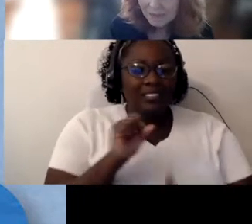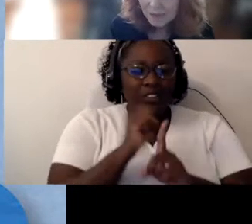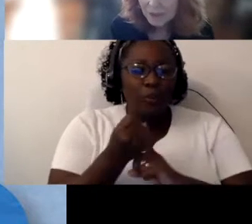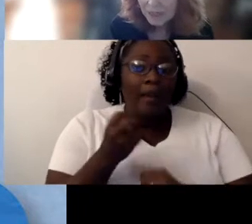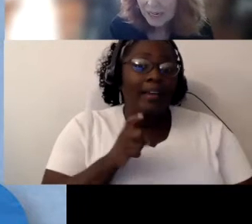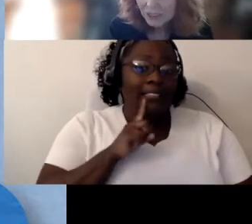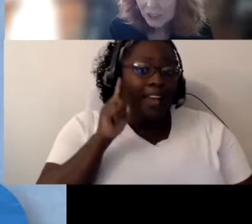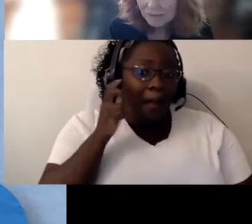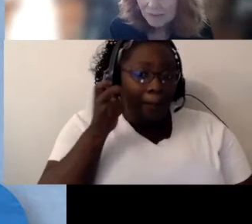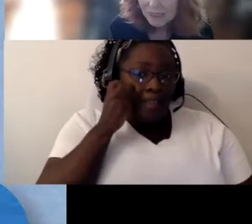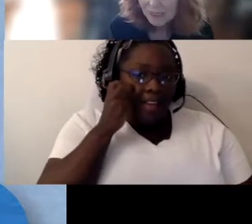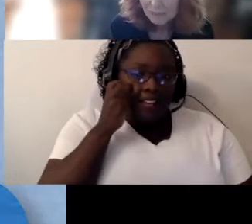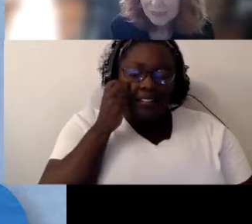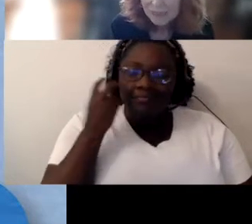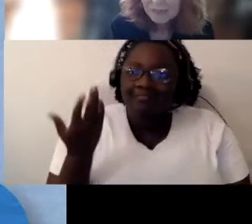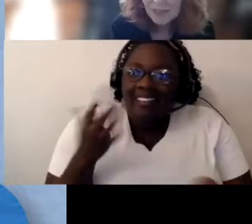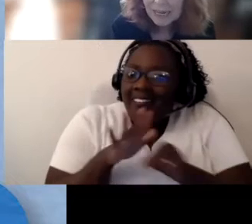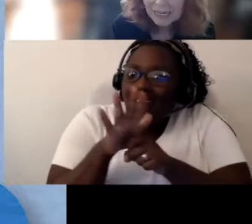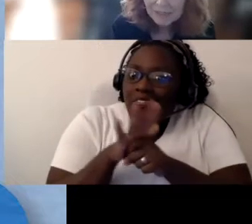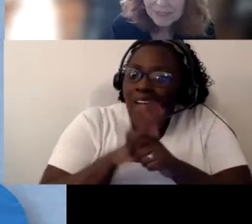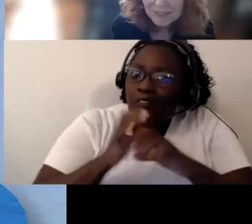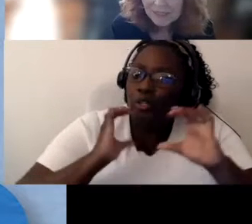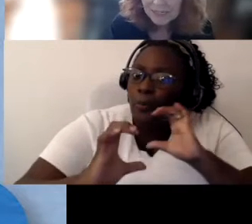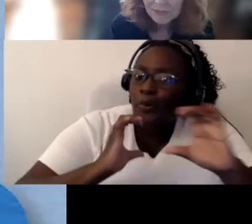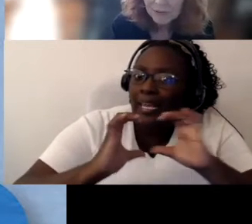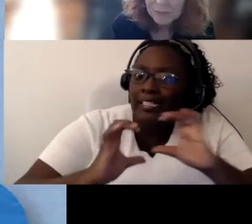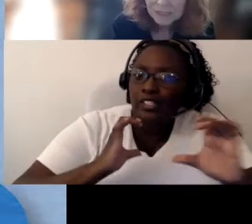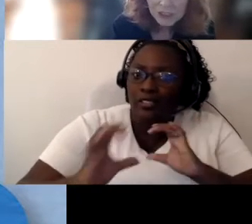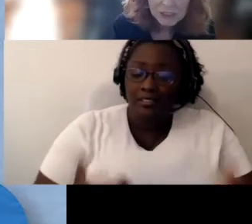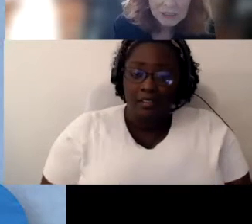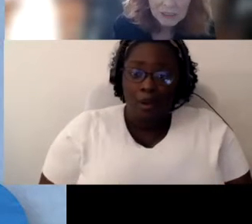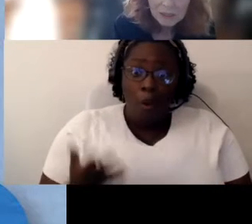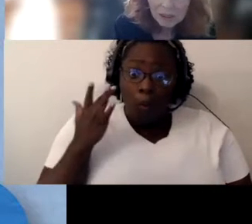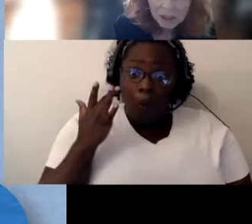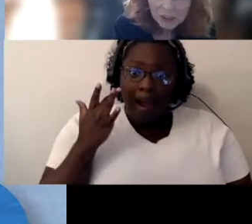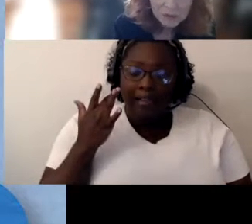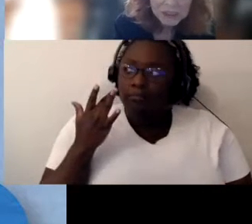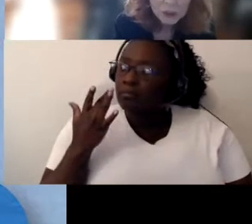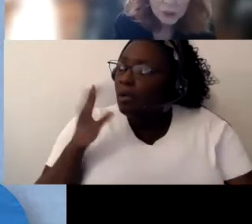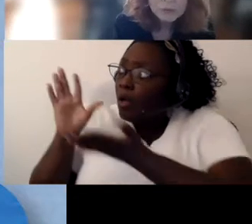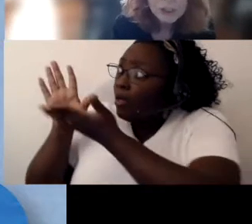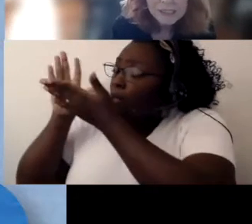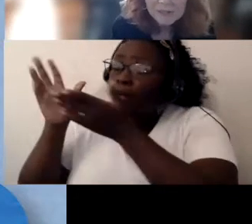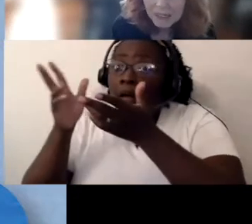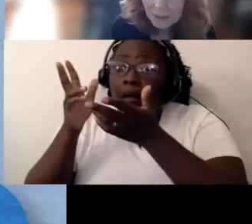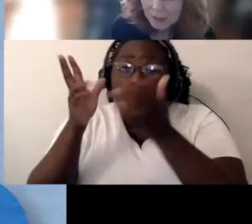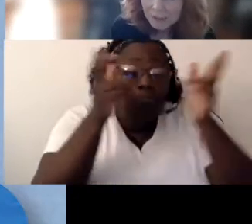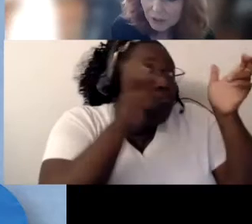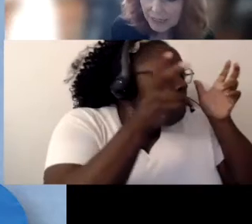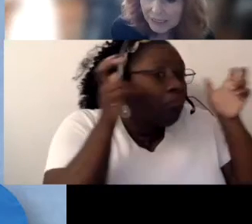communication. Because of the lack of incidental information our children don't just develop communication